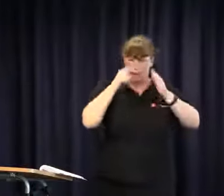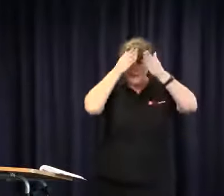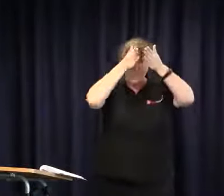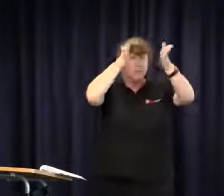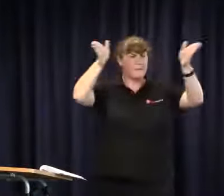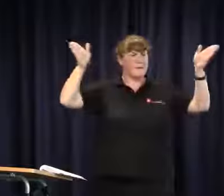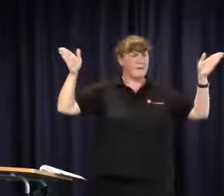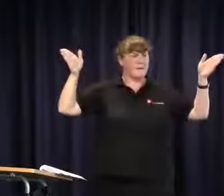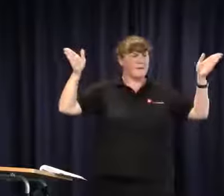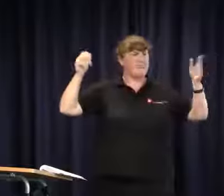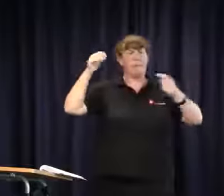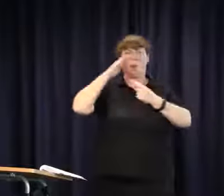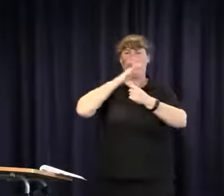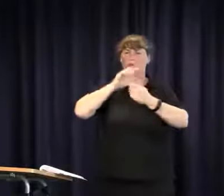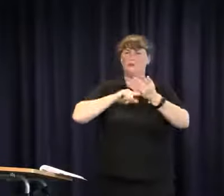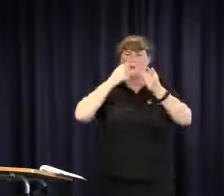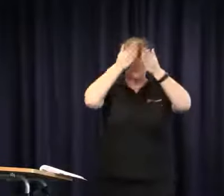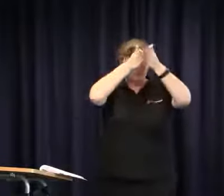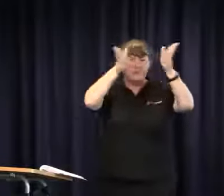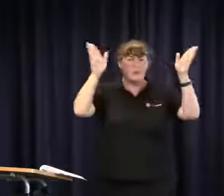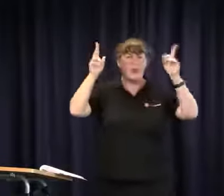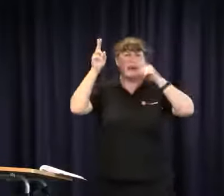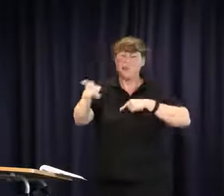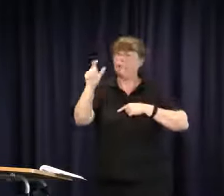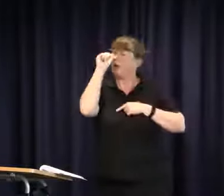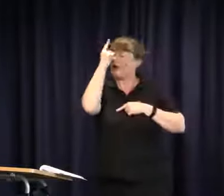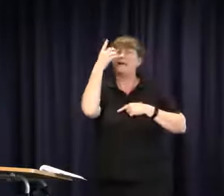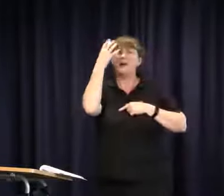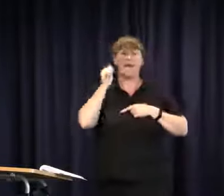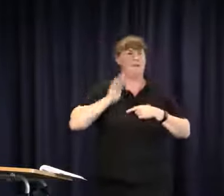she is not only focused on interpreting but the broader picture, and that is important.